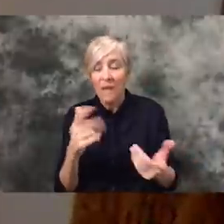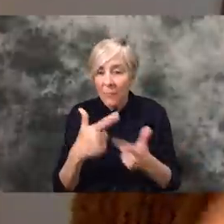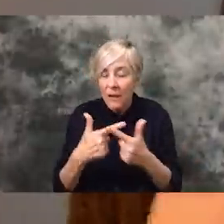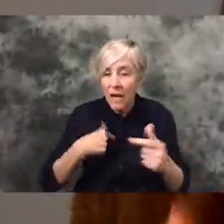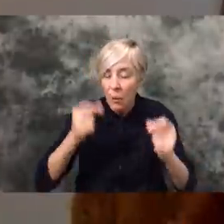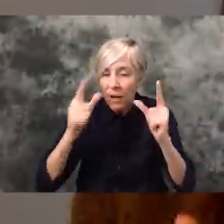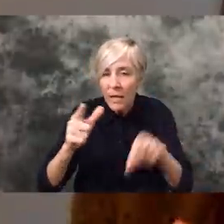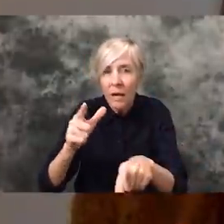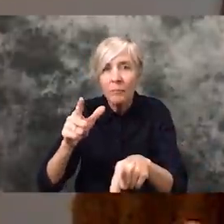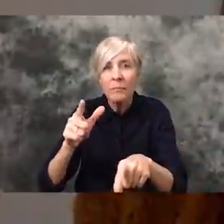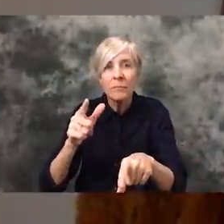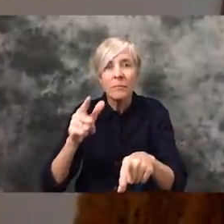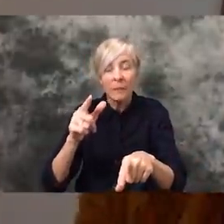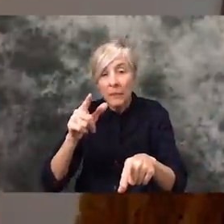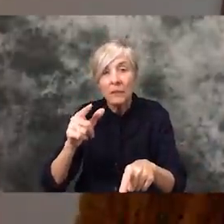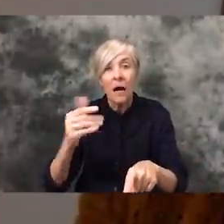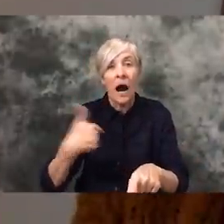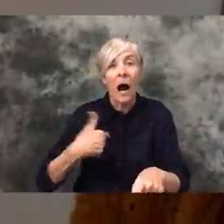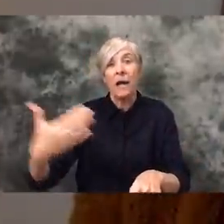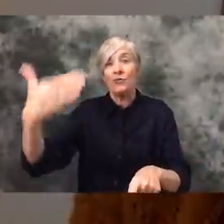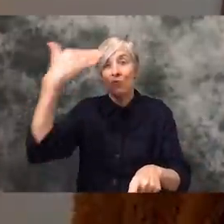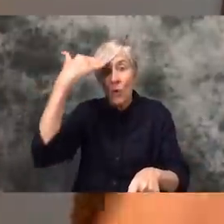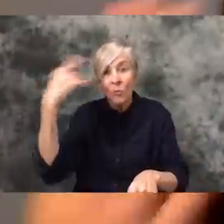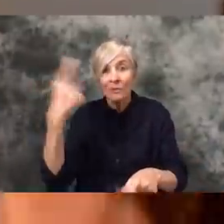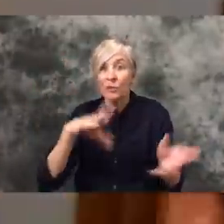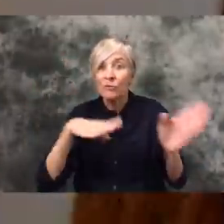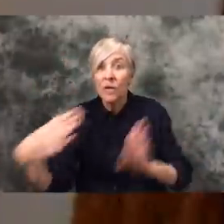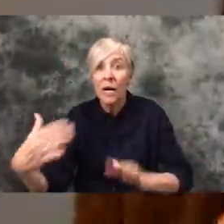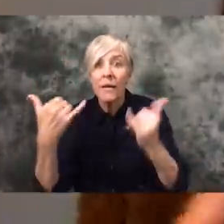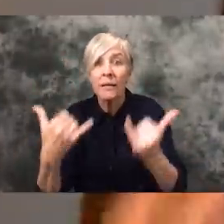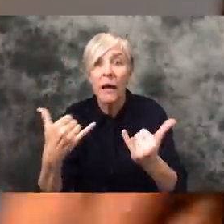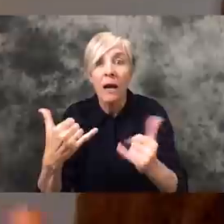you know someone who's passed and hearing my friends now having